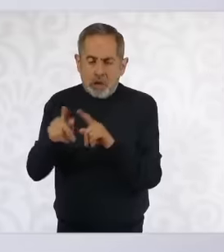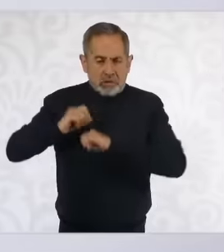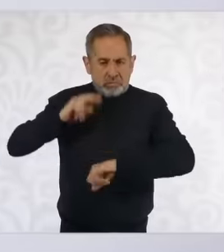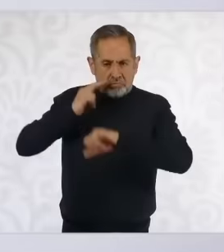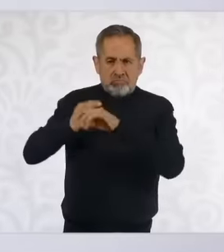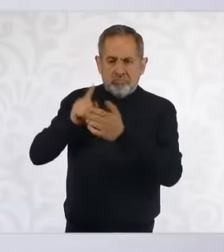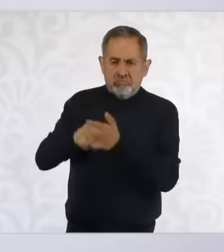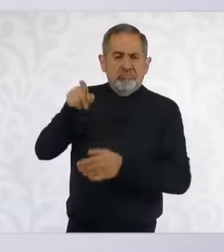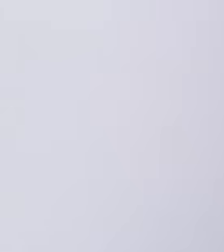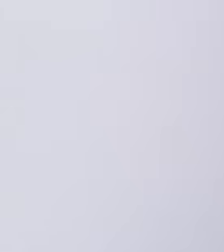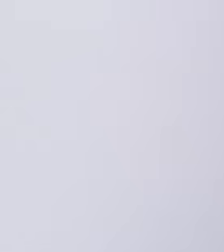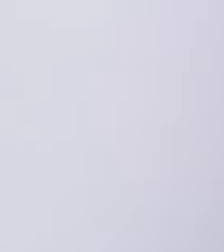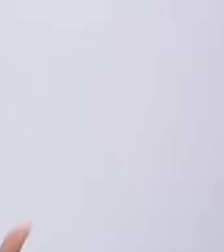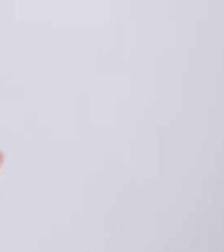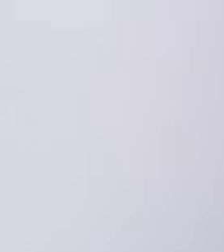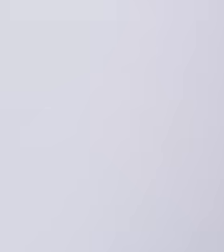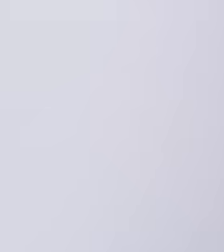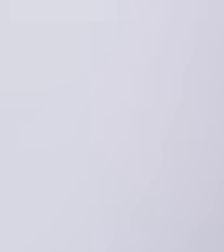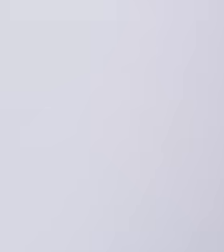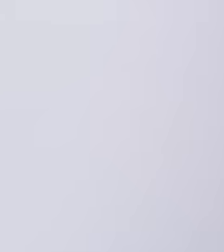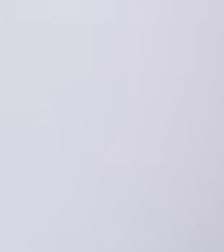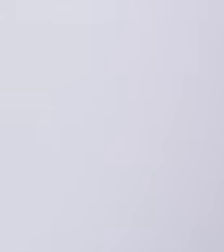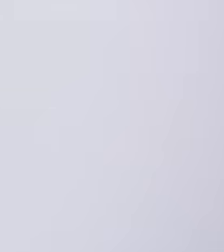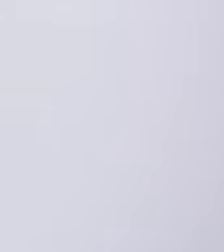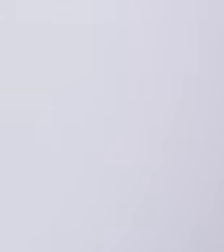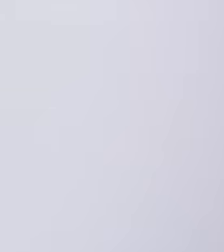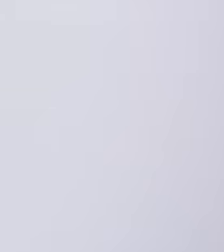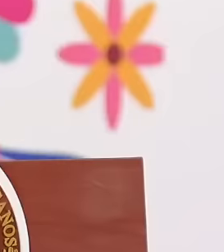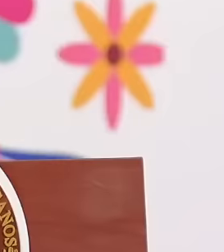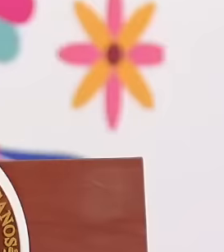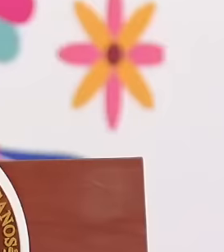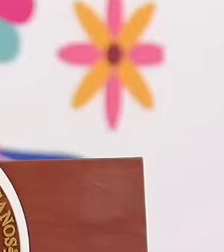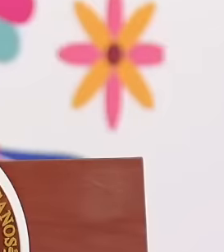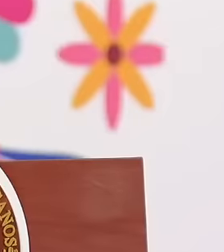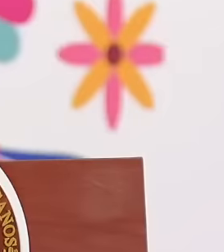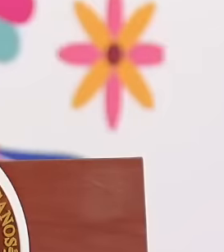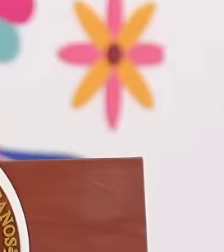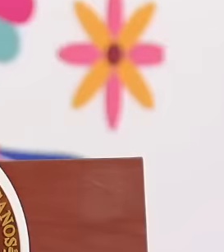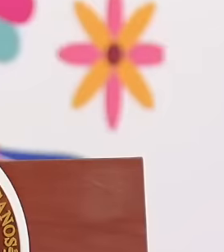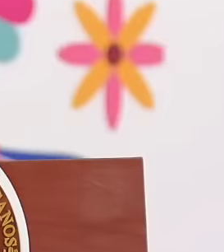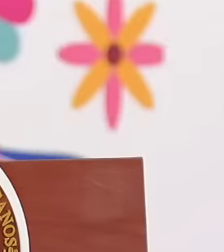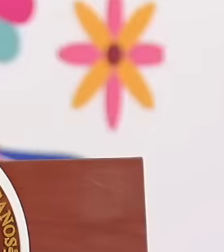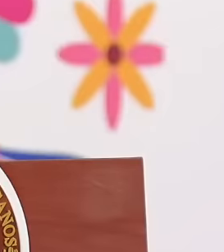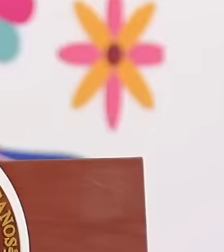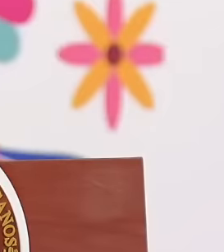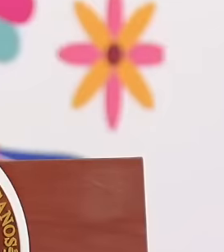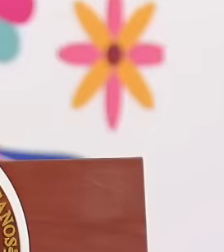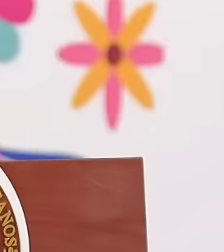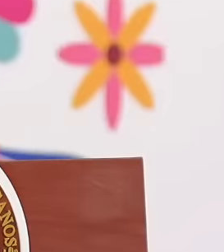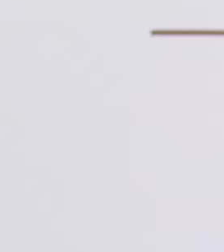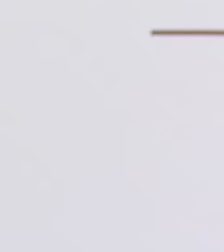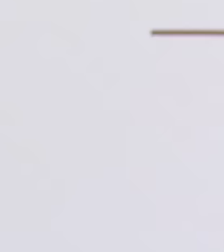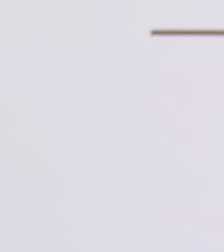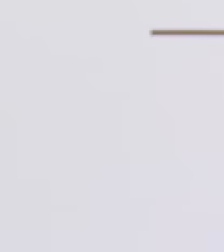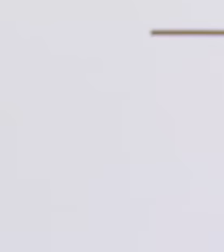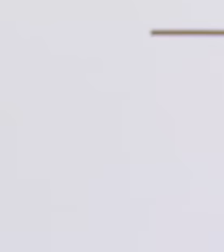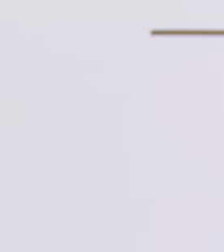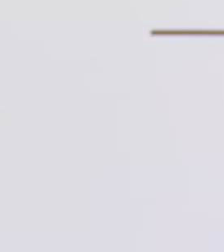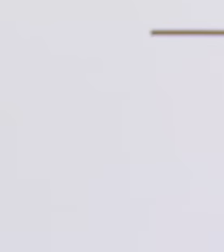general's office of the republic. They have already arrested 36 people and tomorrow they have a meeting with them.